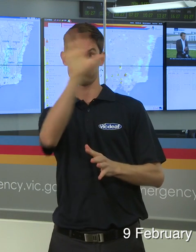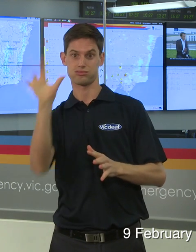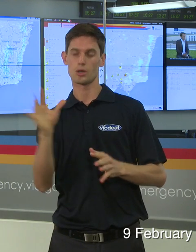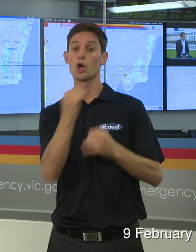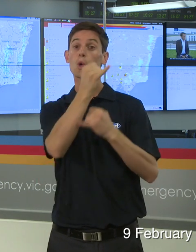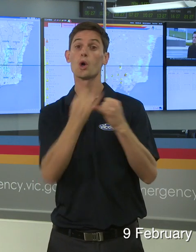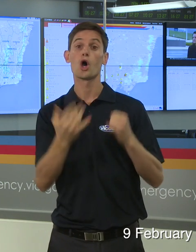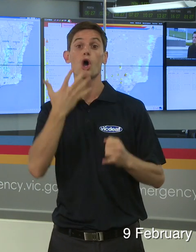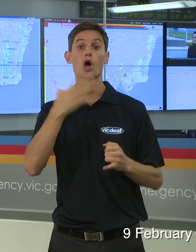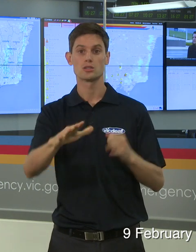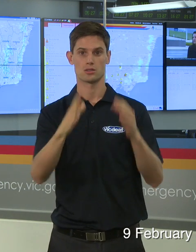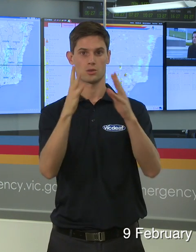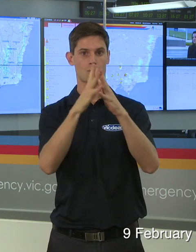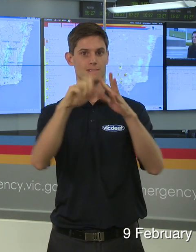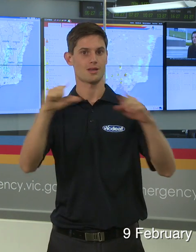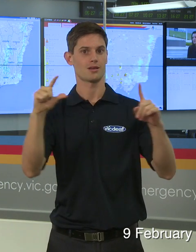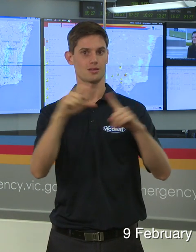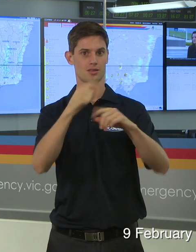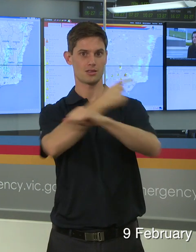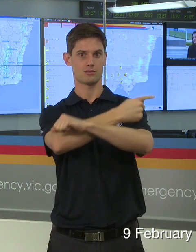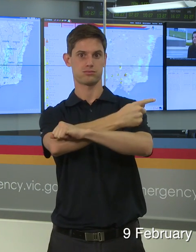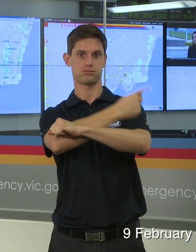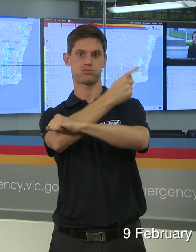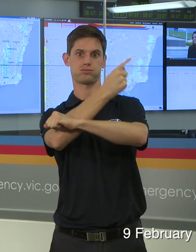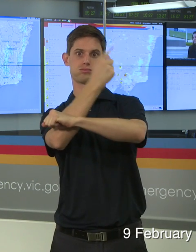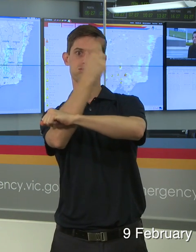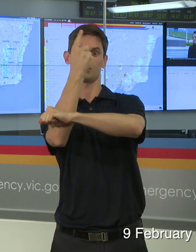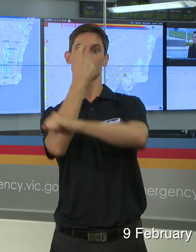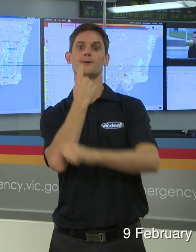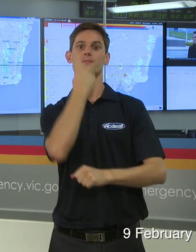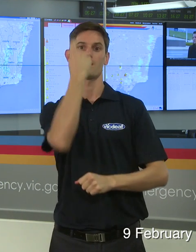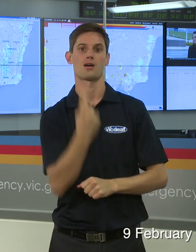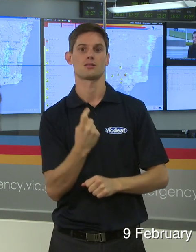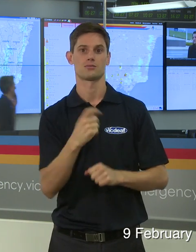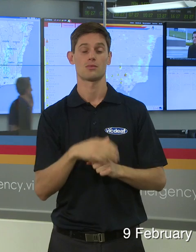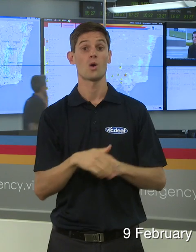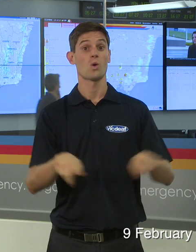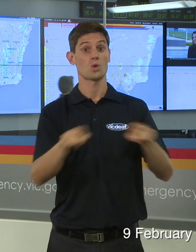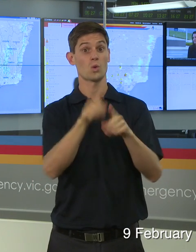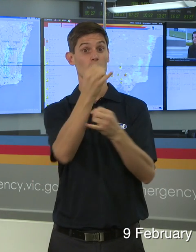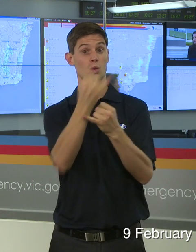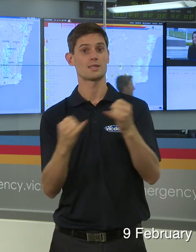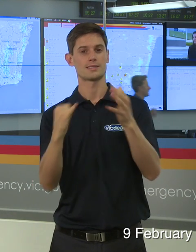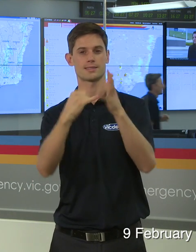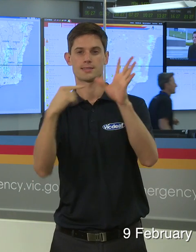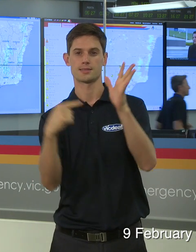Wednesday where you will see a severe fire danger rating in most districts and again on Saturday and Sunday where temperatures come back,